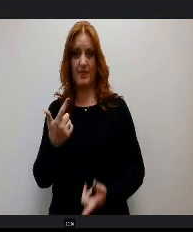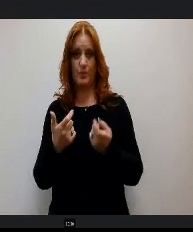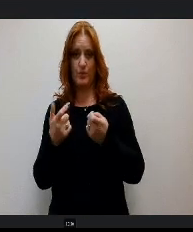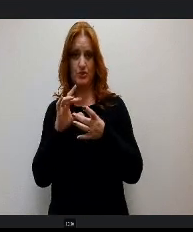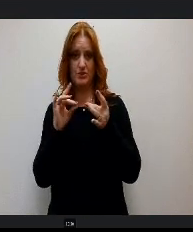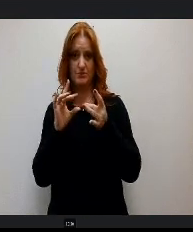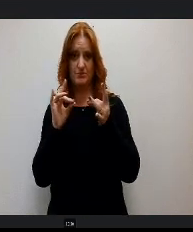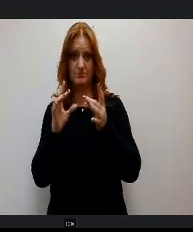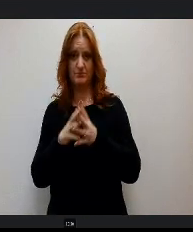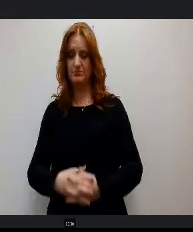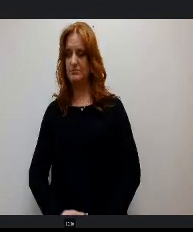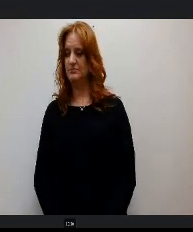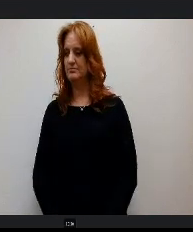OK. Thank you, Mrs. Thompson. Thank you.